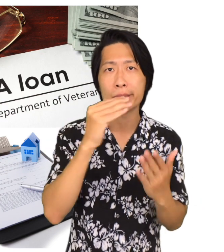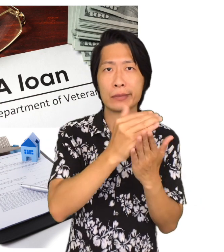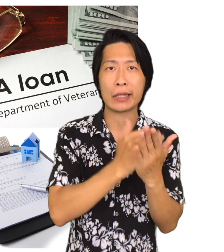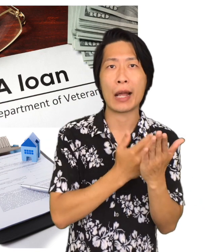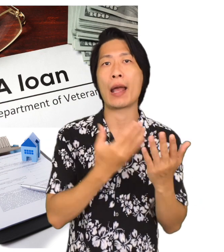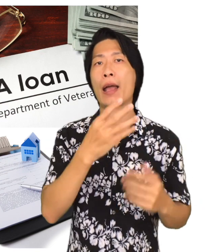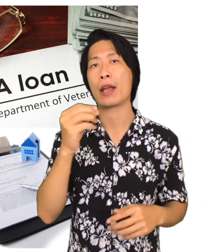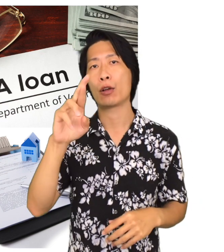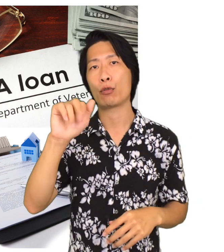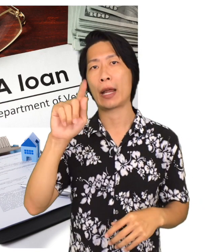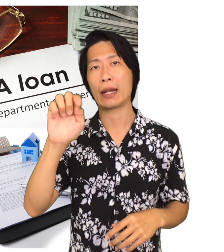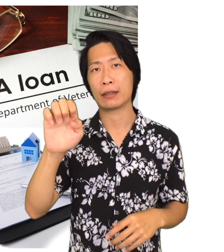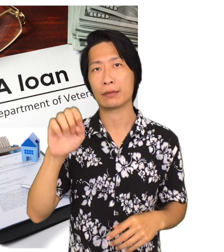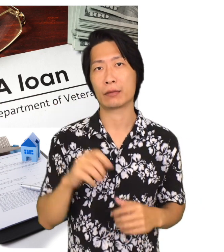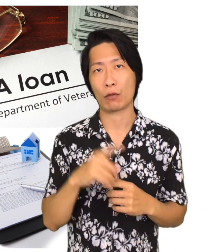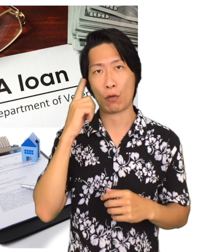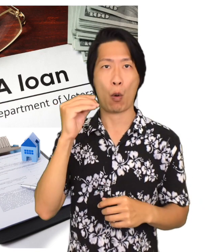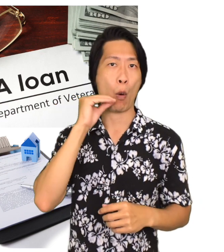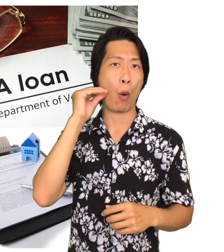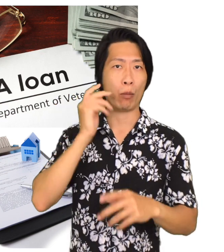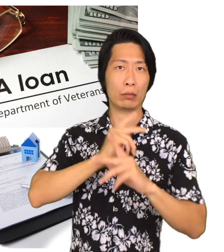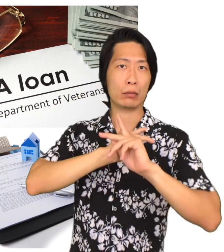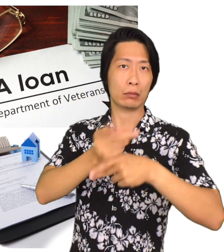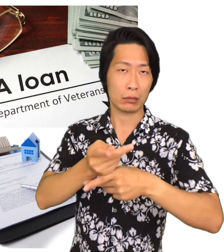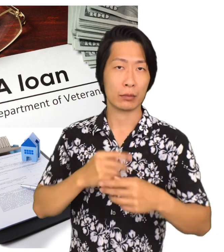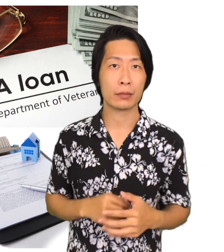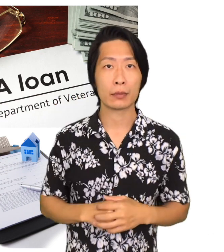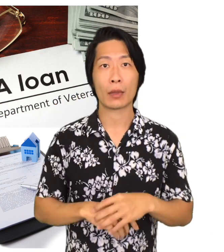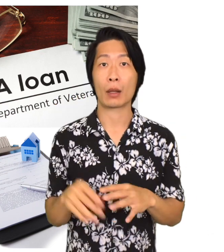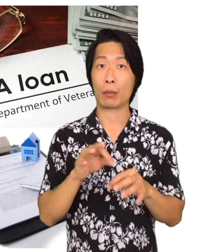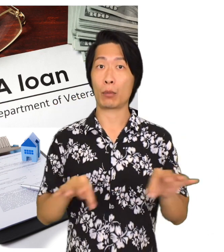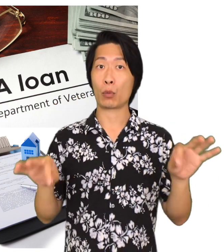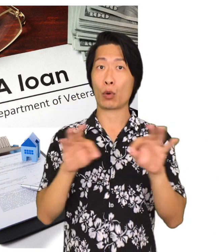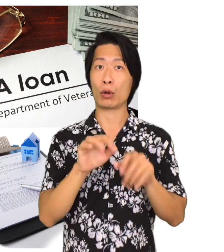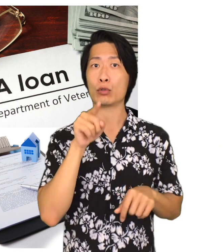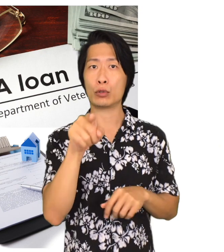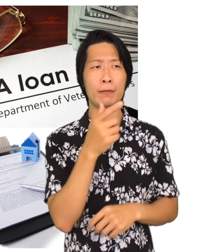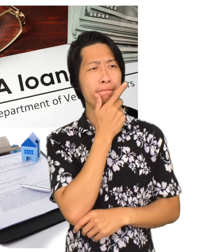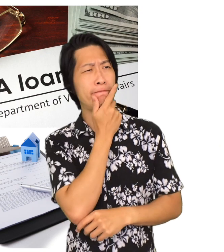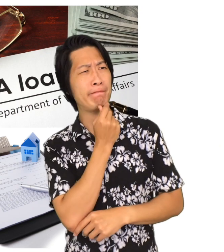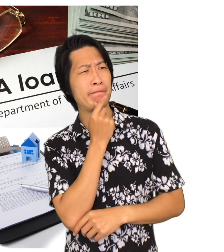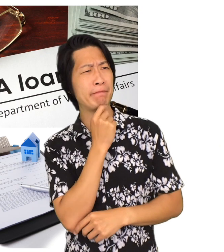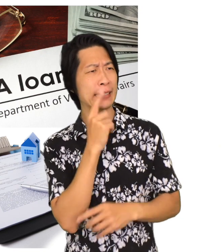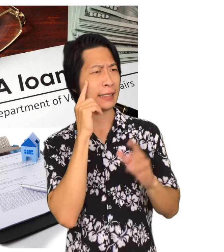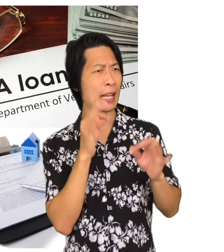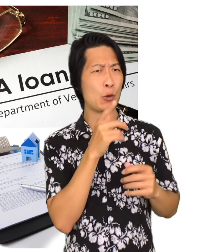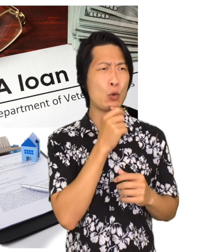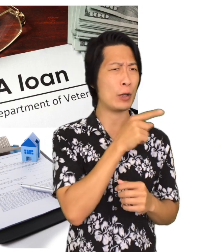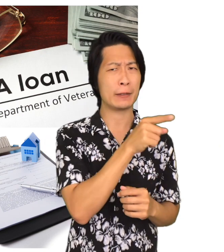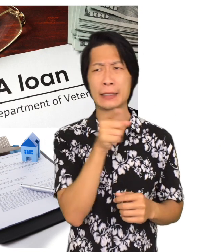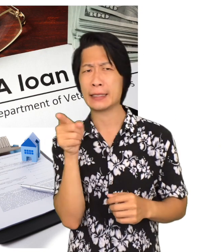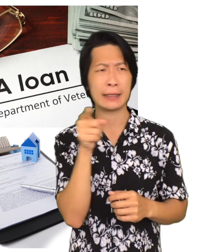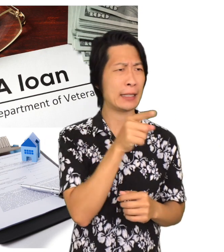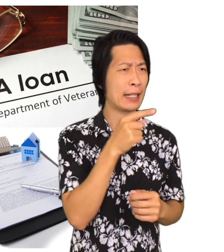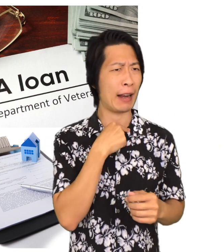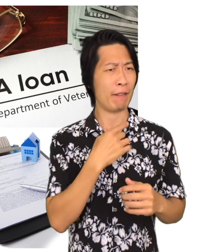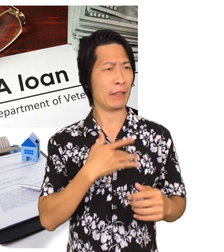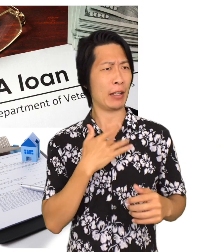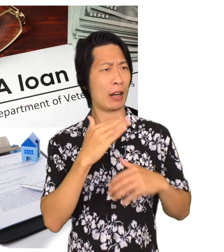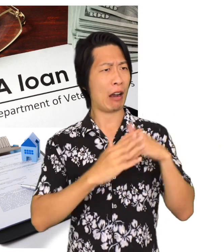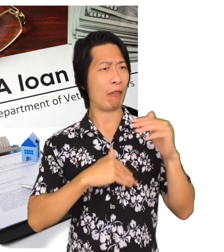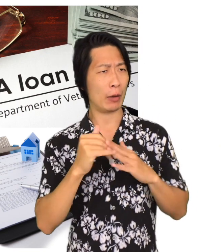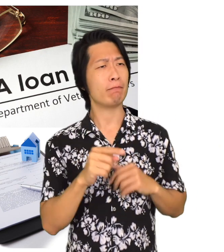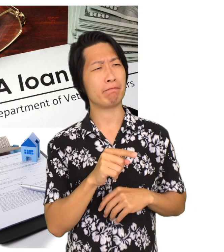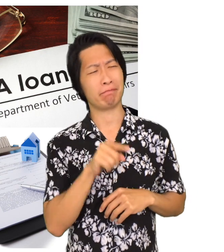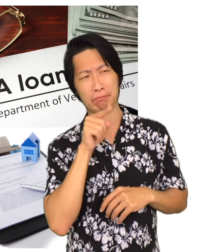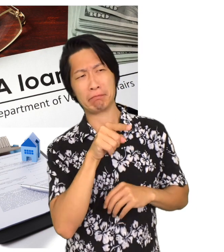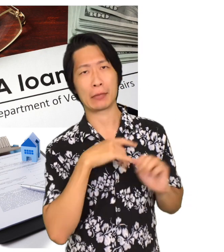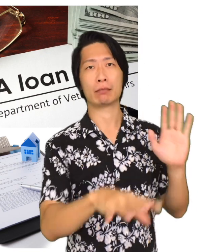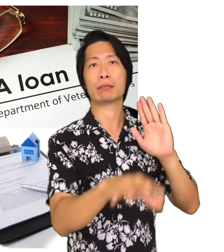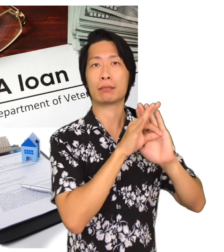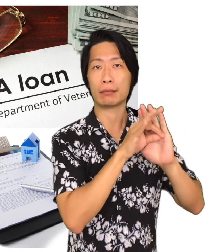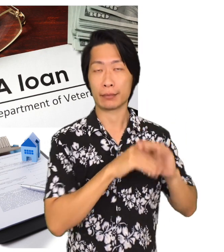It's important for you to choose the lender that you feel comfortable with.